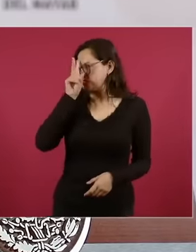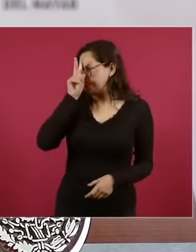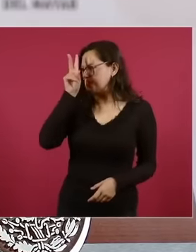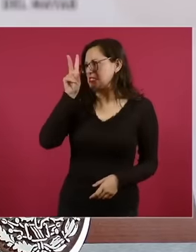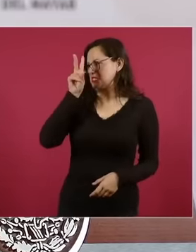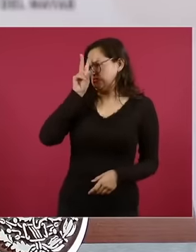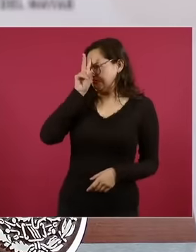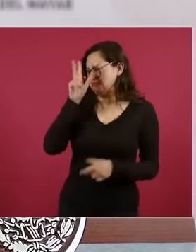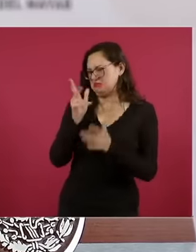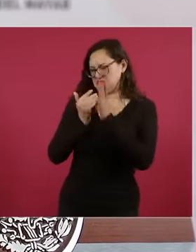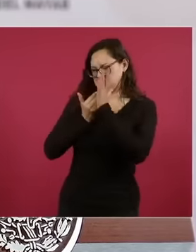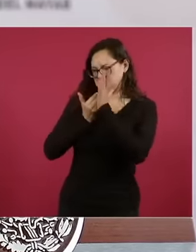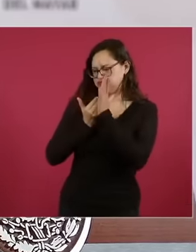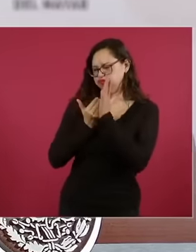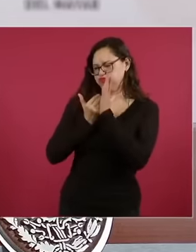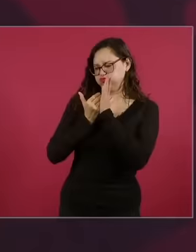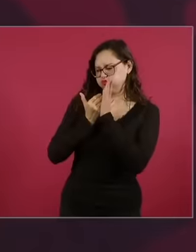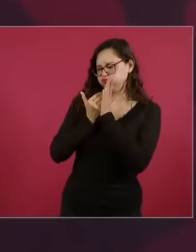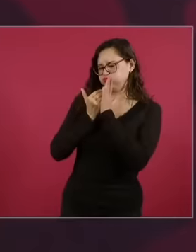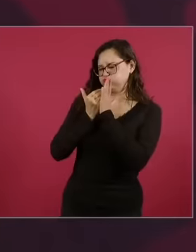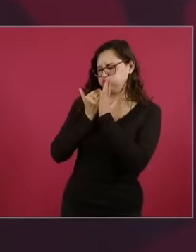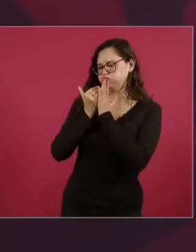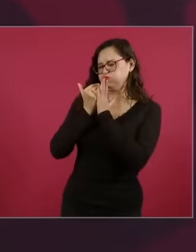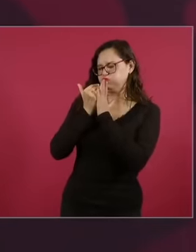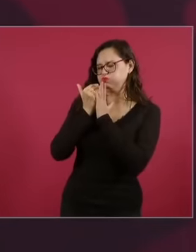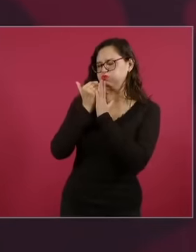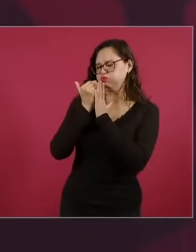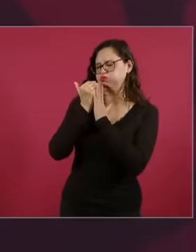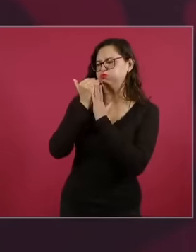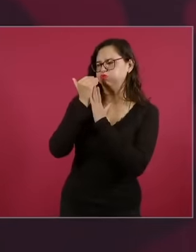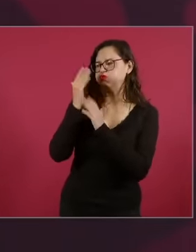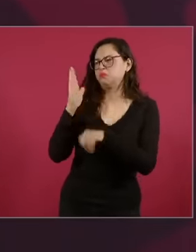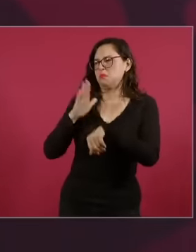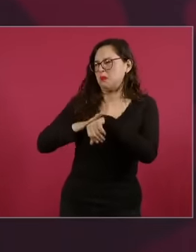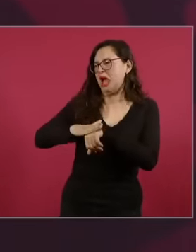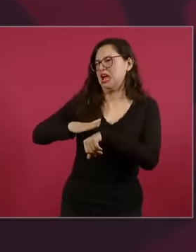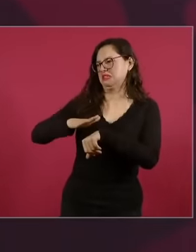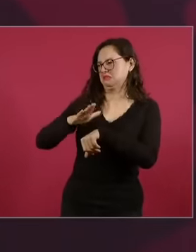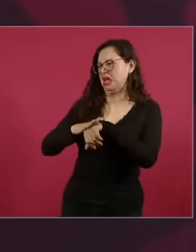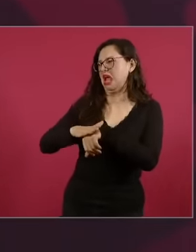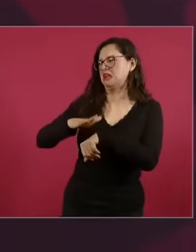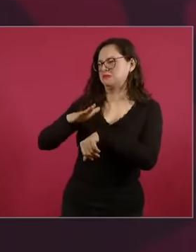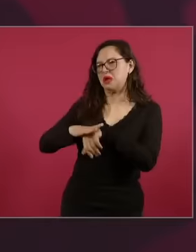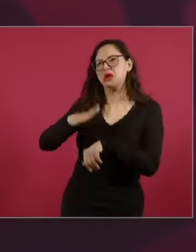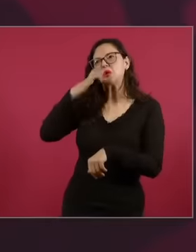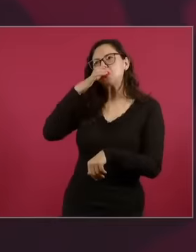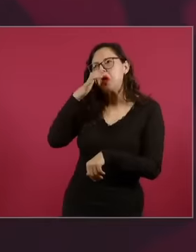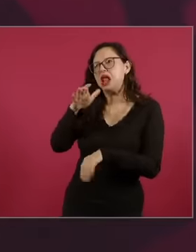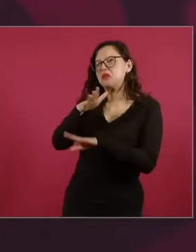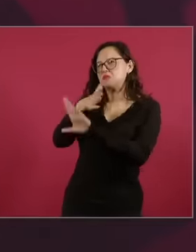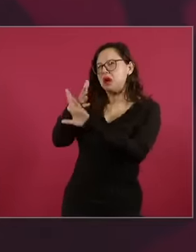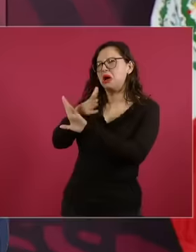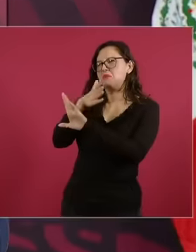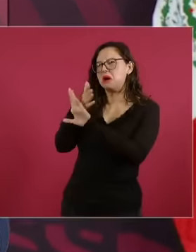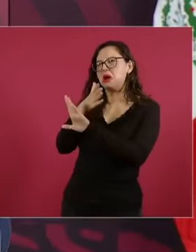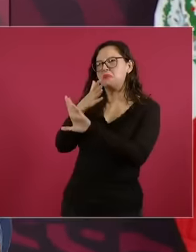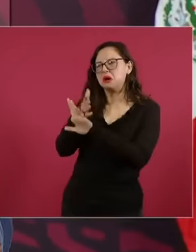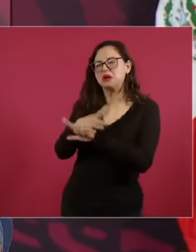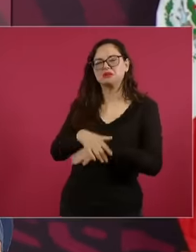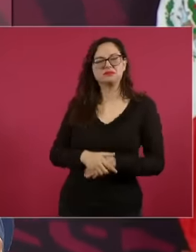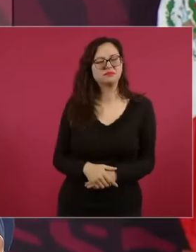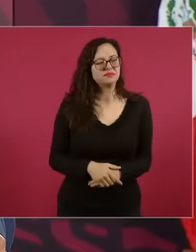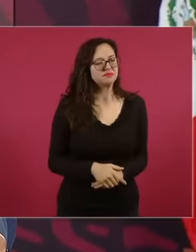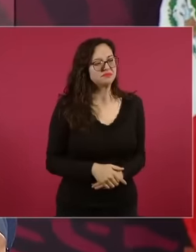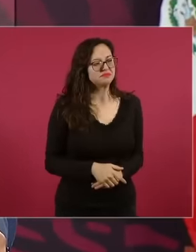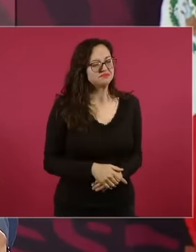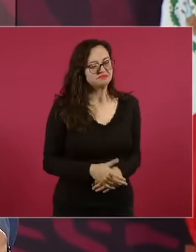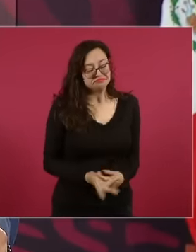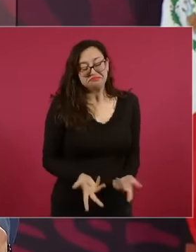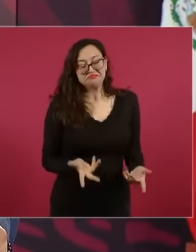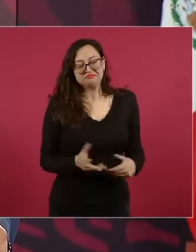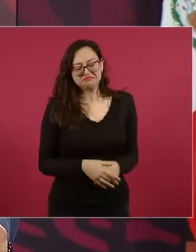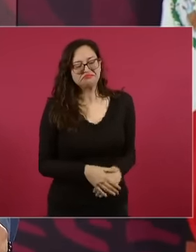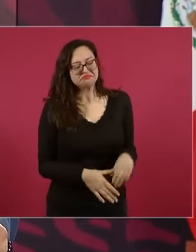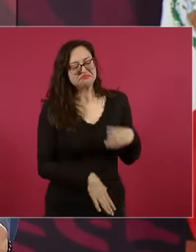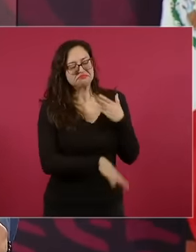the volume more and more and more and more, just as they forget that they are also very classist, very racist